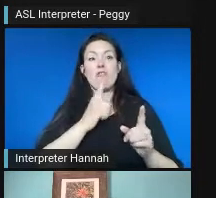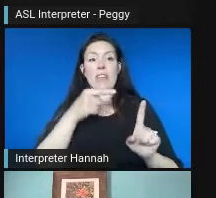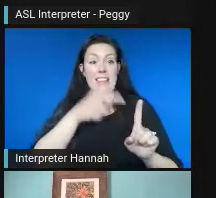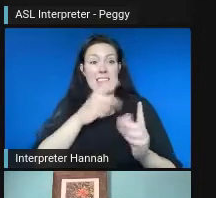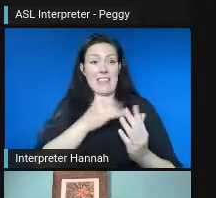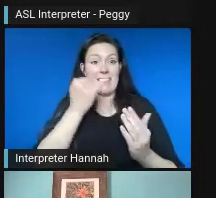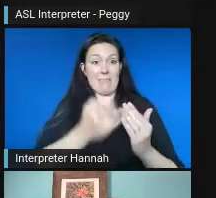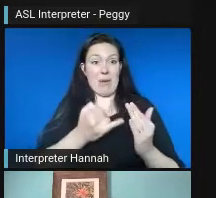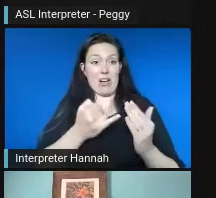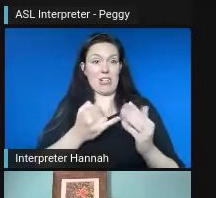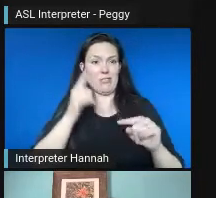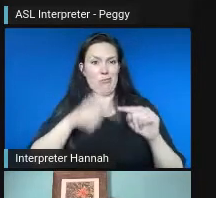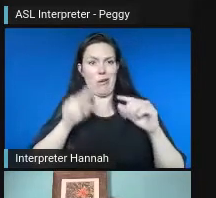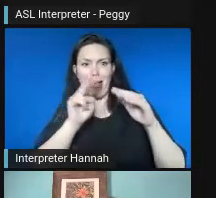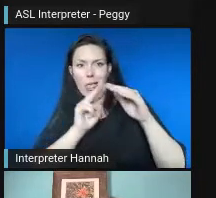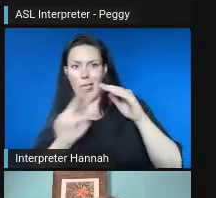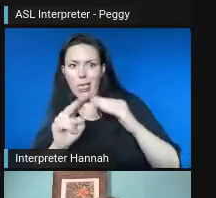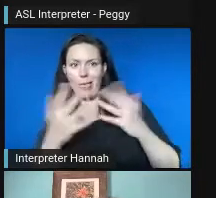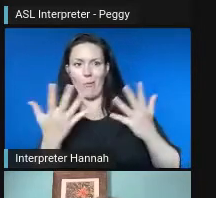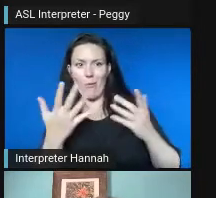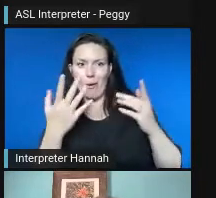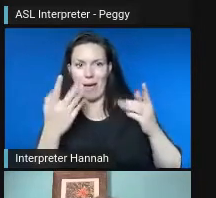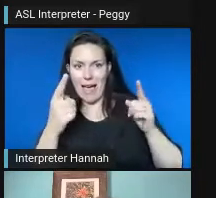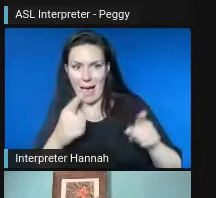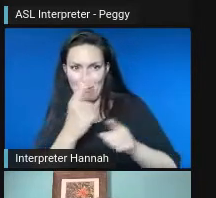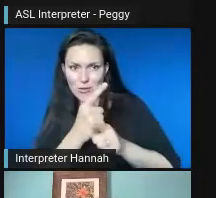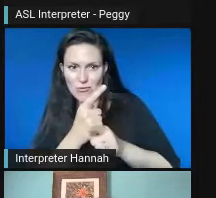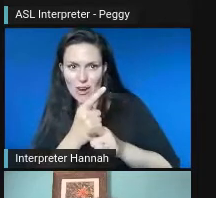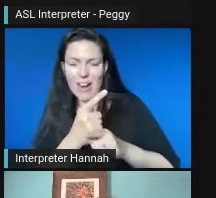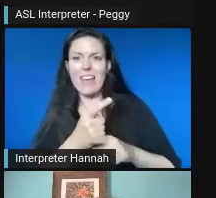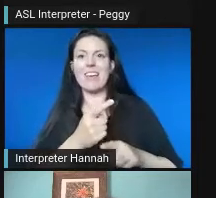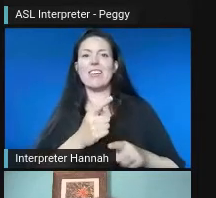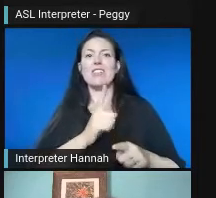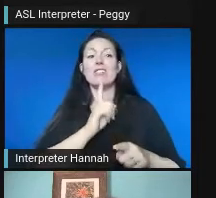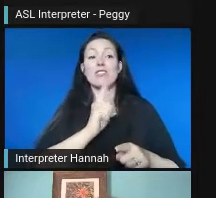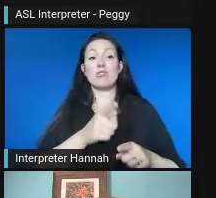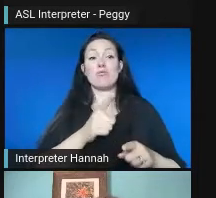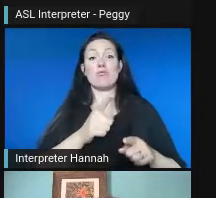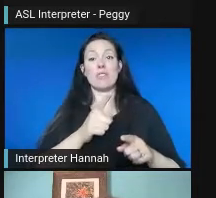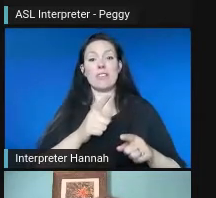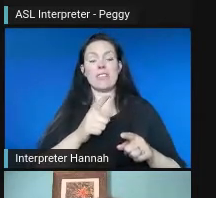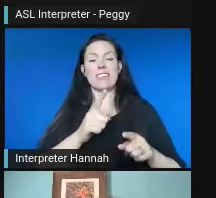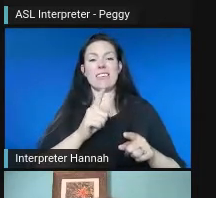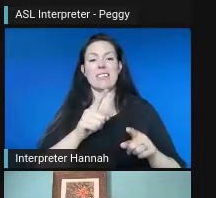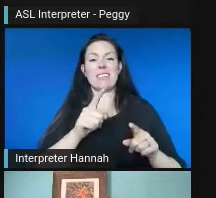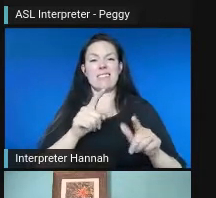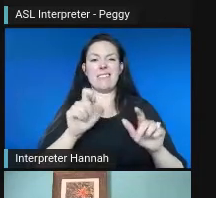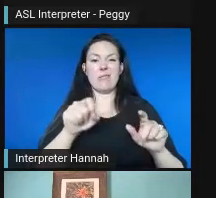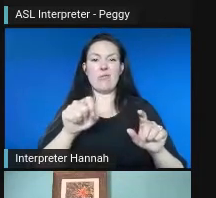going to come out of it, we probably could have used a year instead of six to nine months.